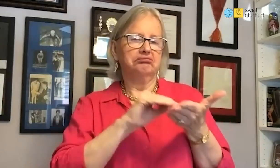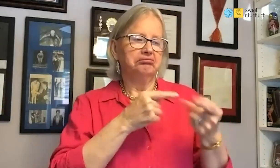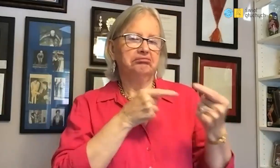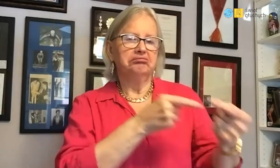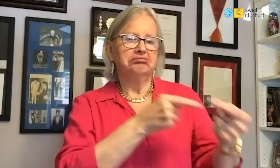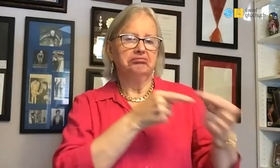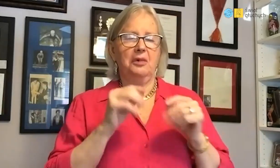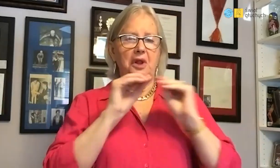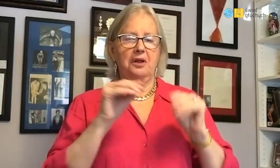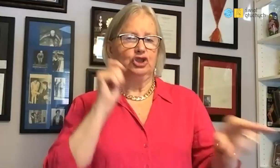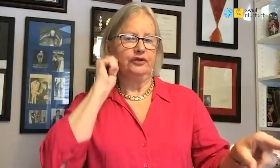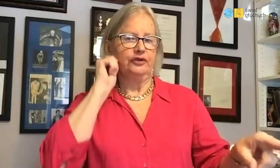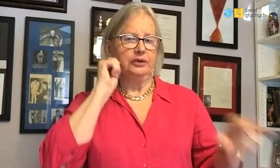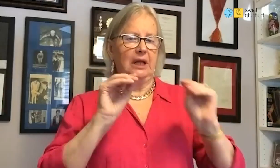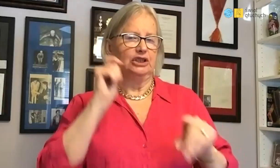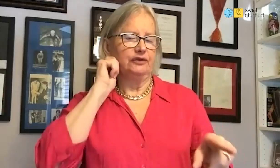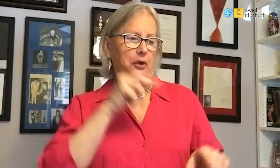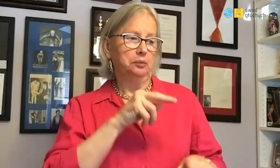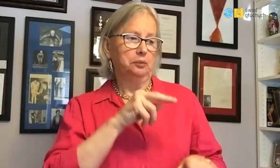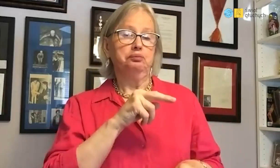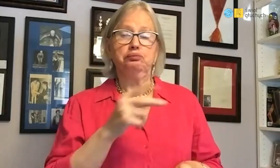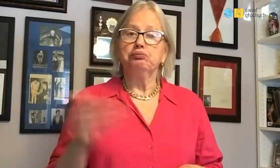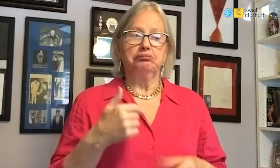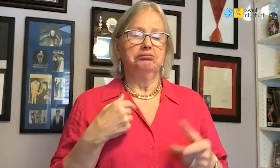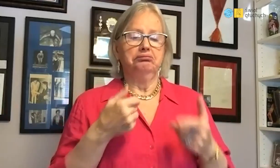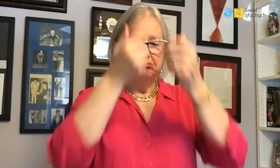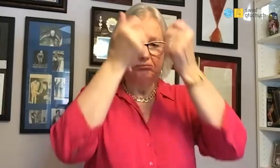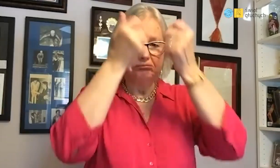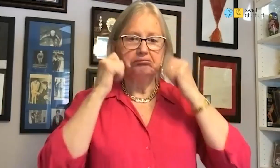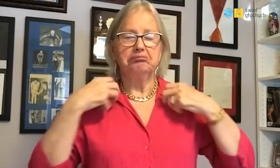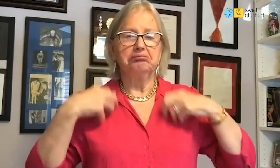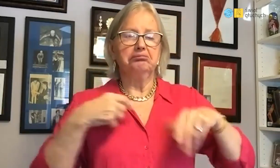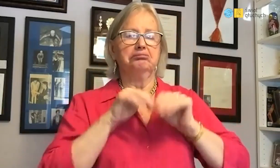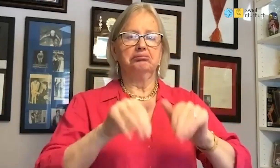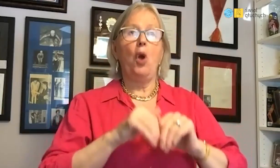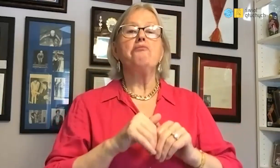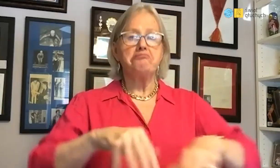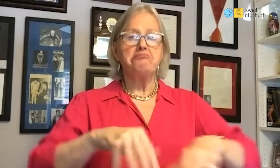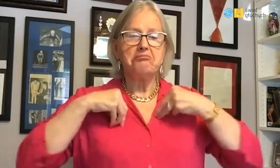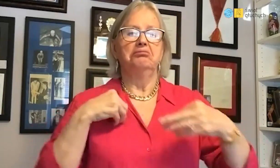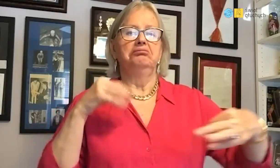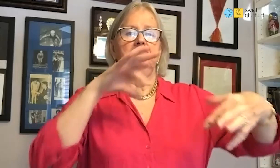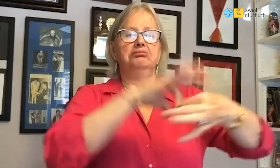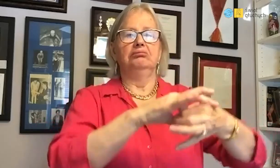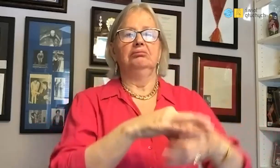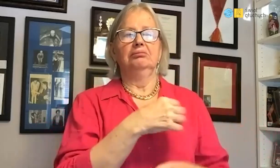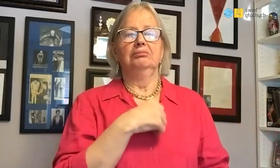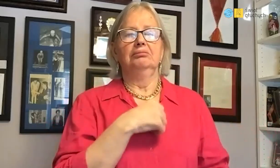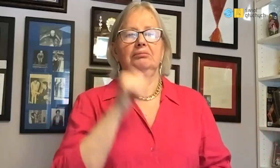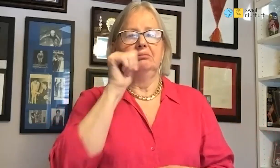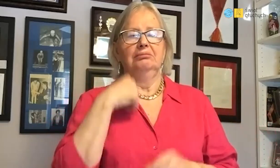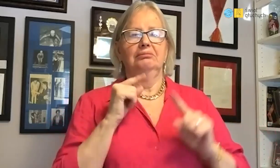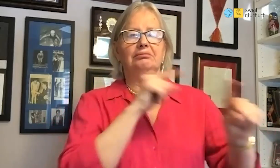After the conversation I put on a swimsuit and I started swimming - they accepted me.